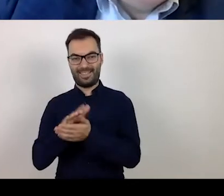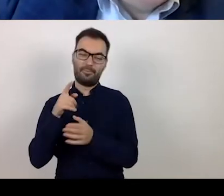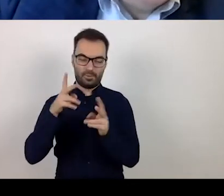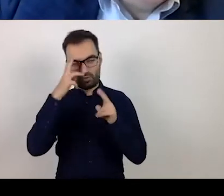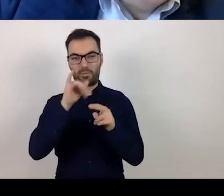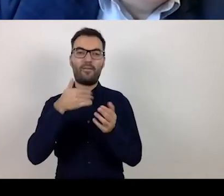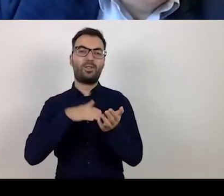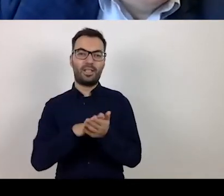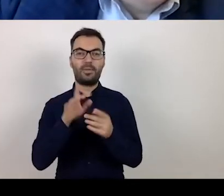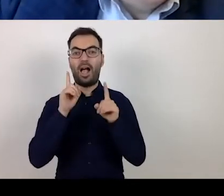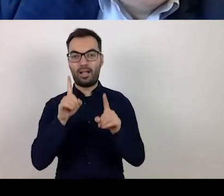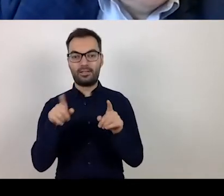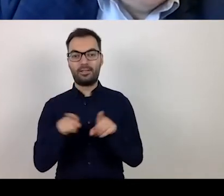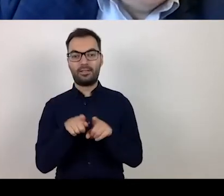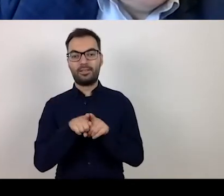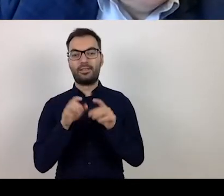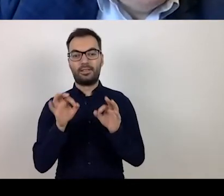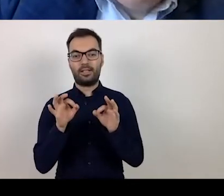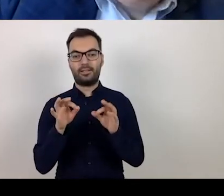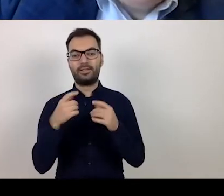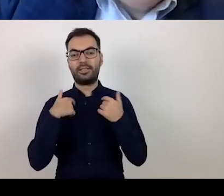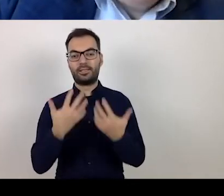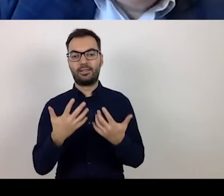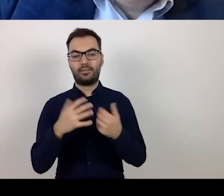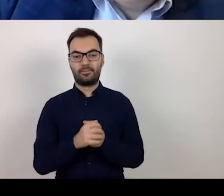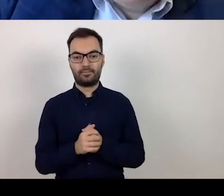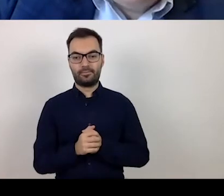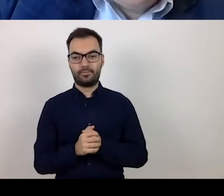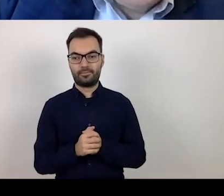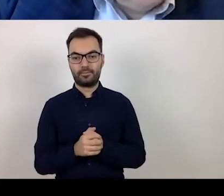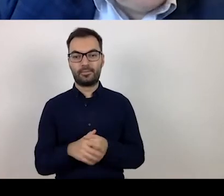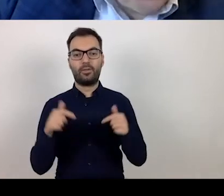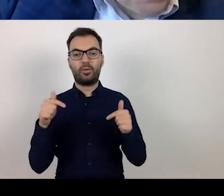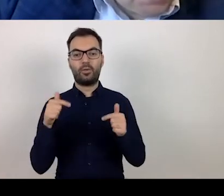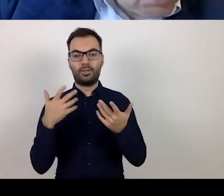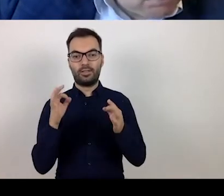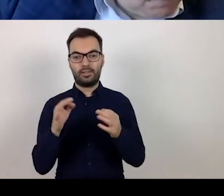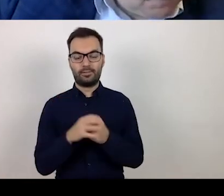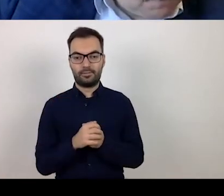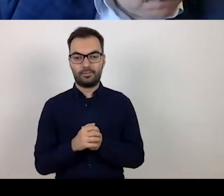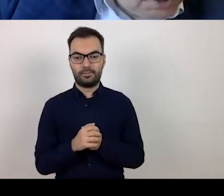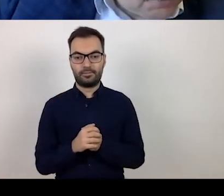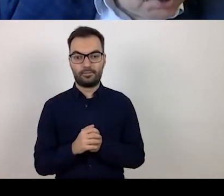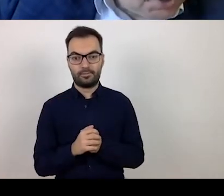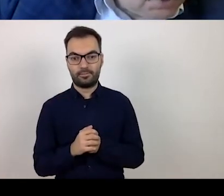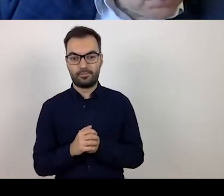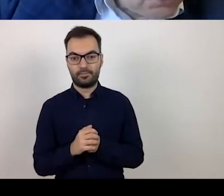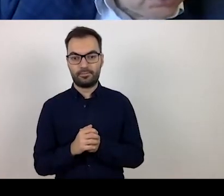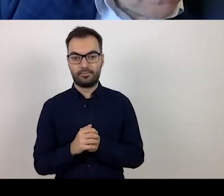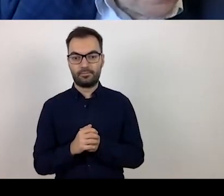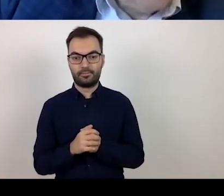but before that let me tell you about